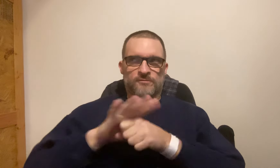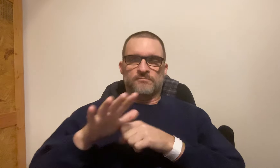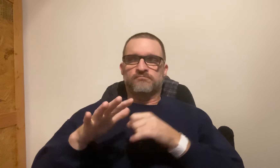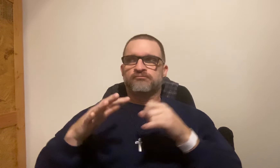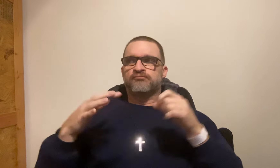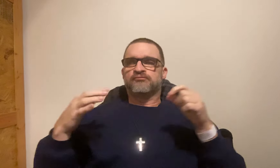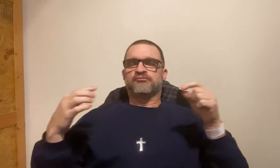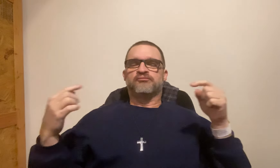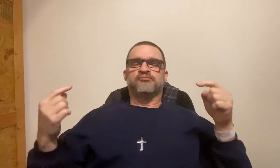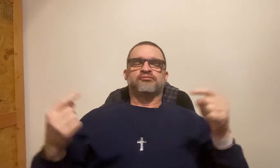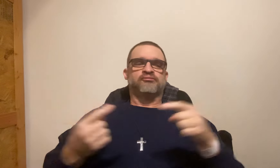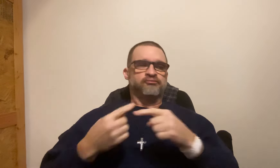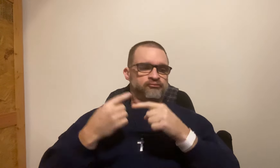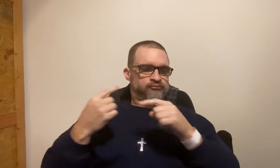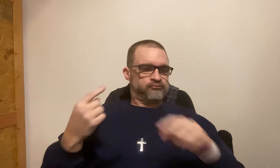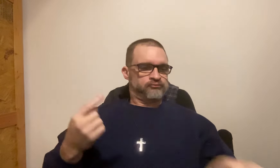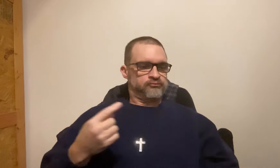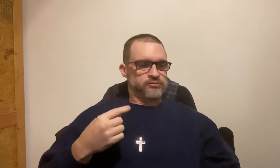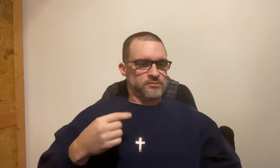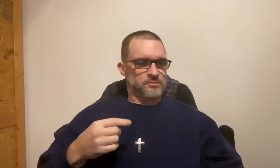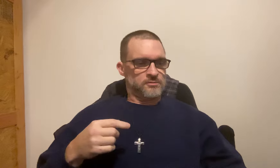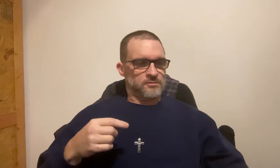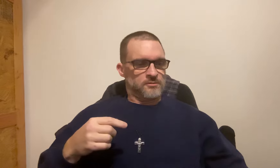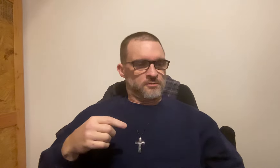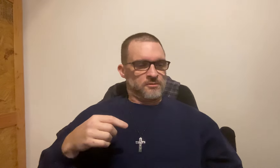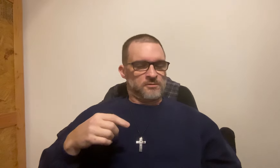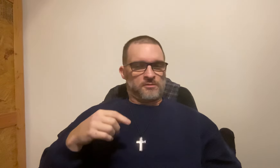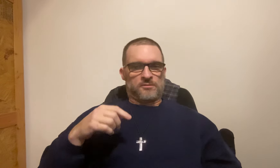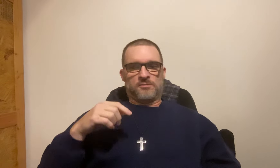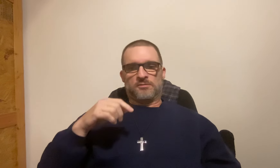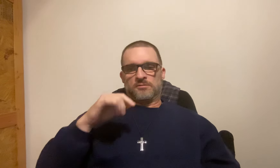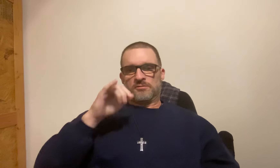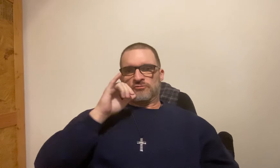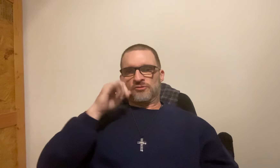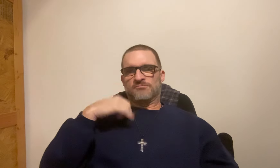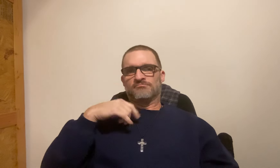Sure enough, I was in so much pain.